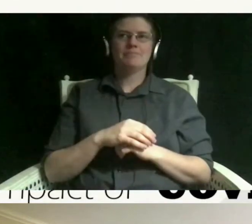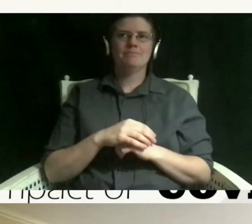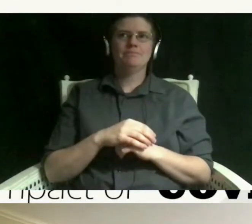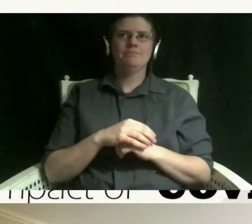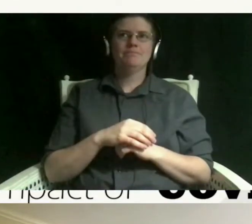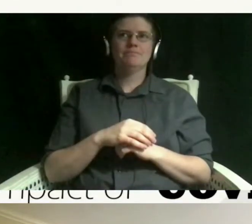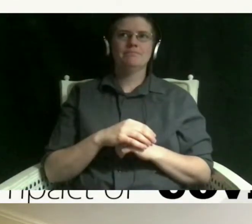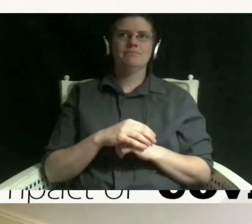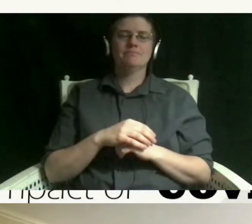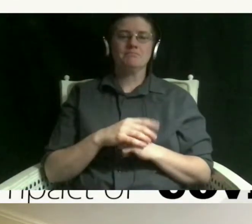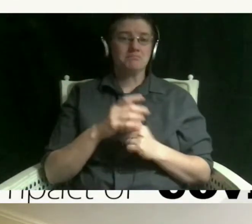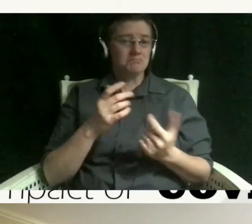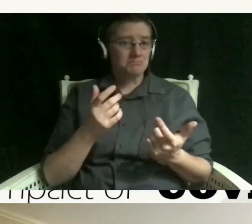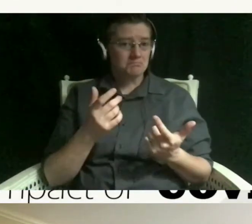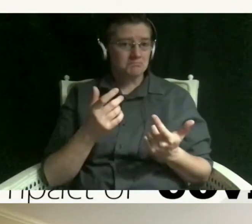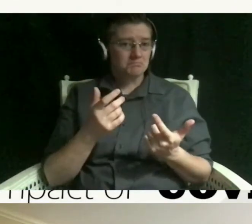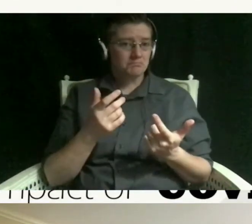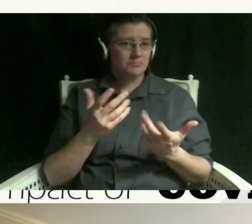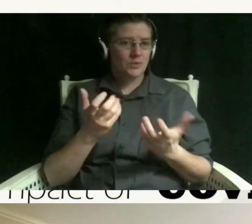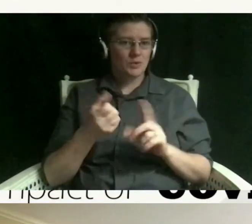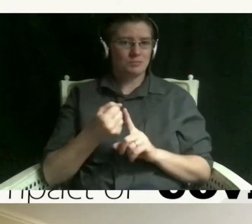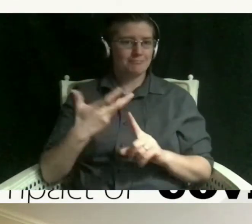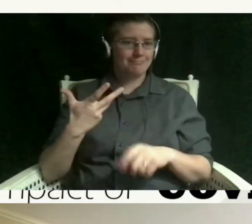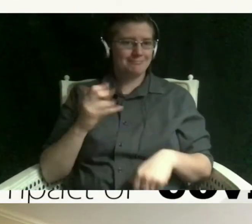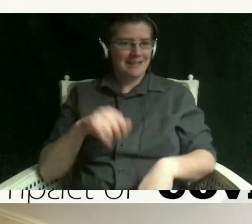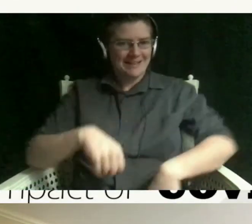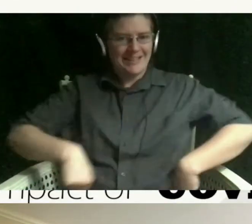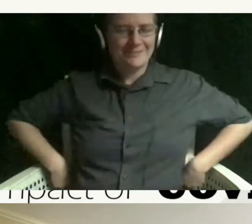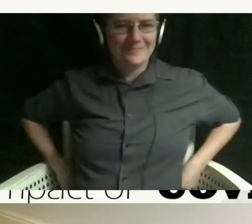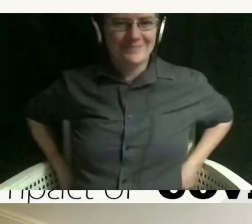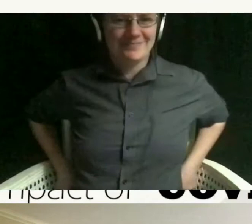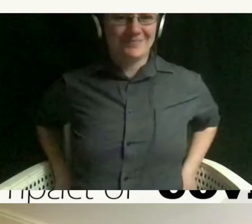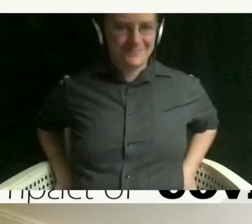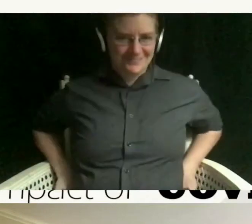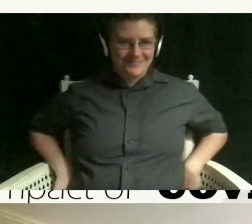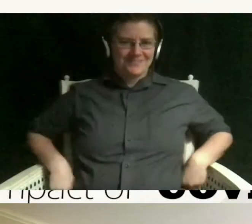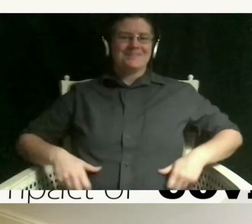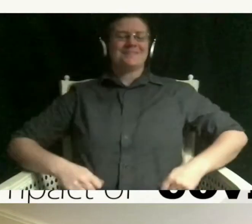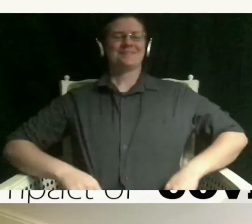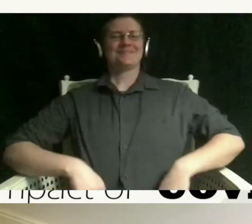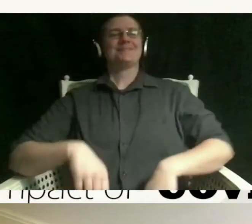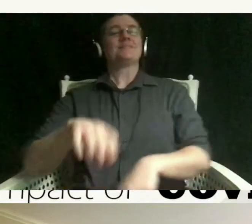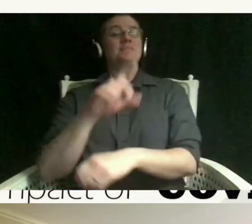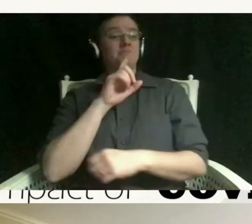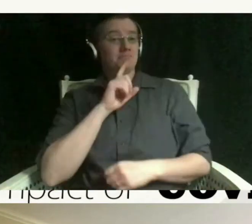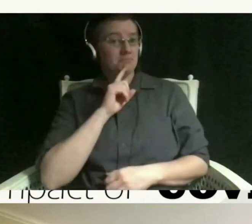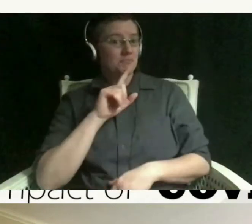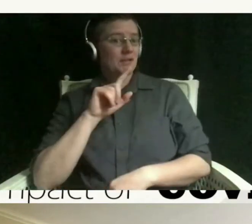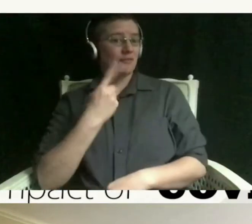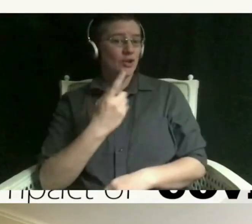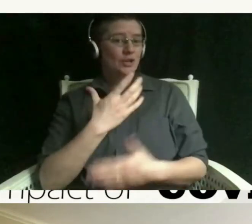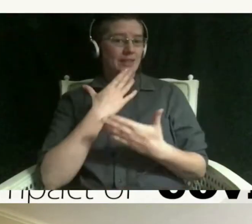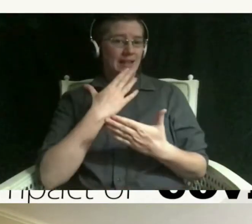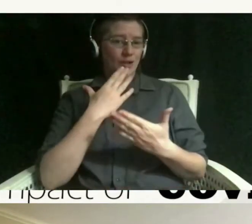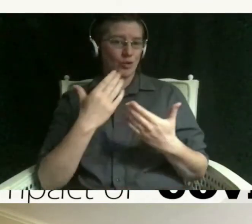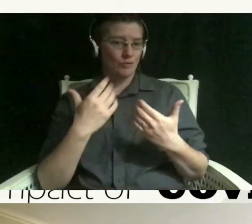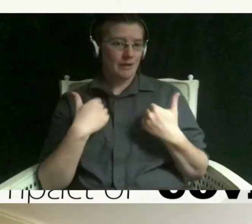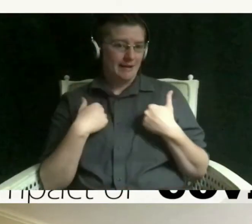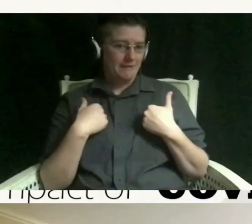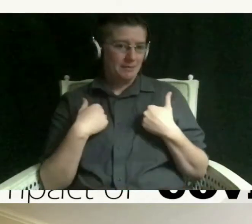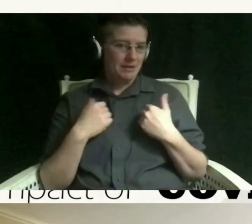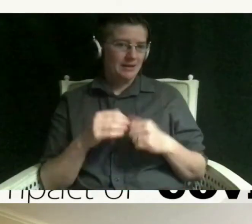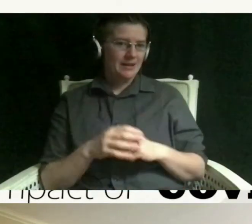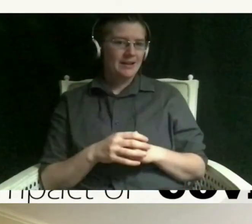yeah would you like to find that a little bit sure um first thanks for having me um richard she her